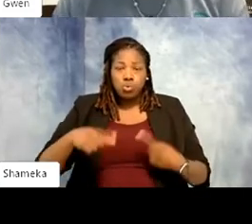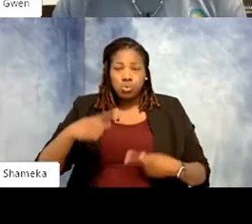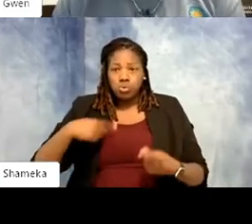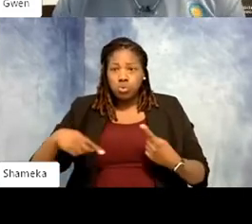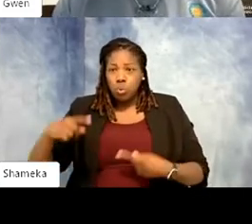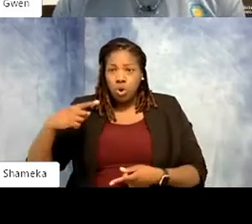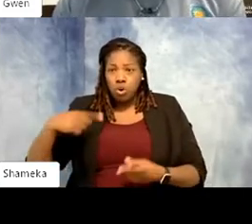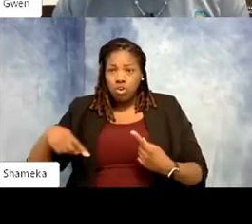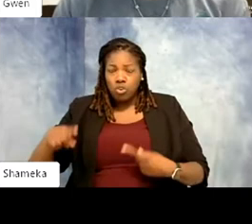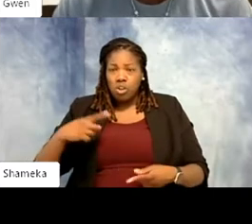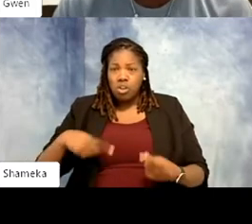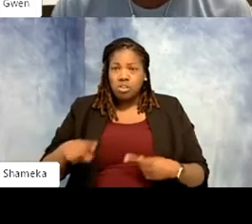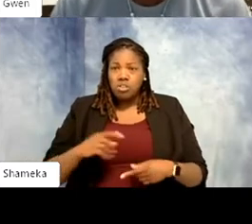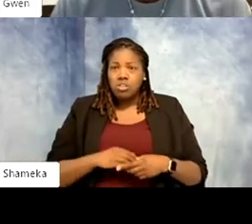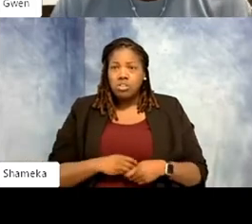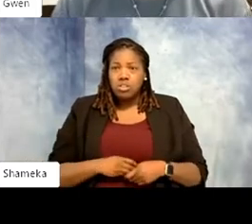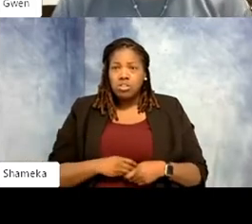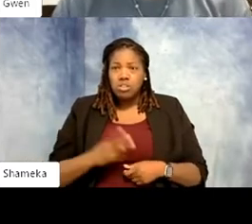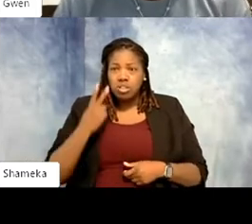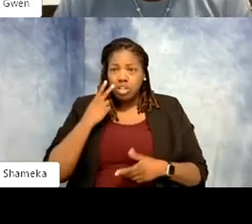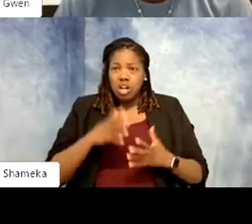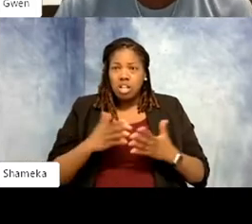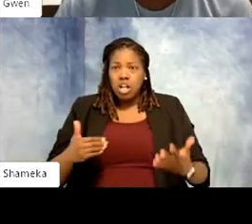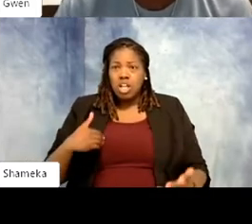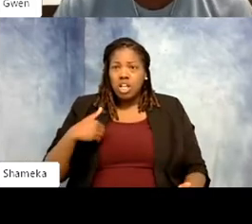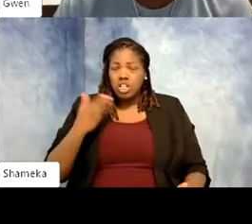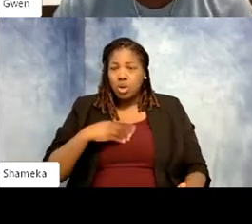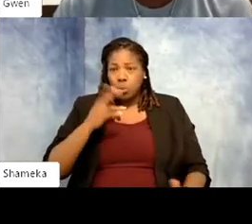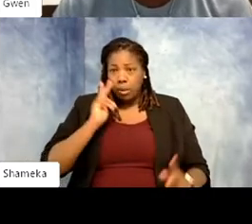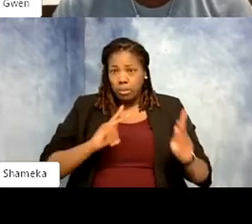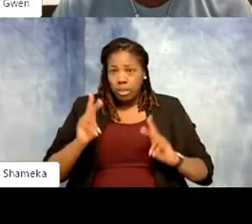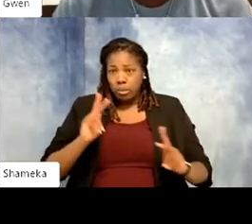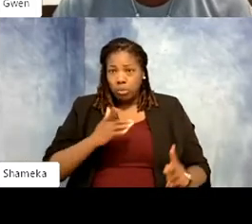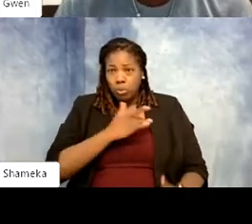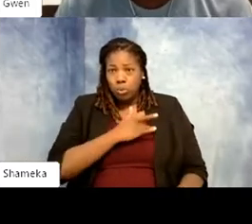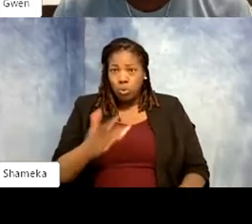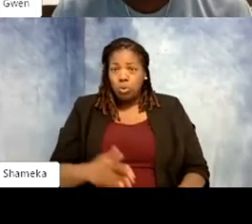not to offend anybody, a bunch of young white people. But I never felt